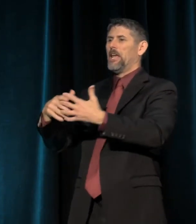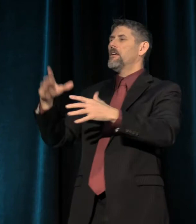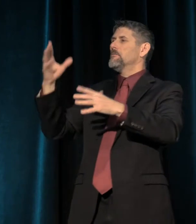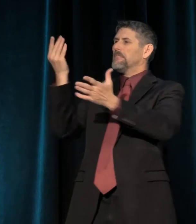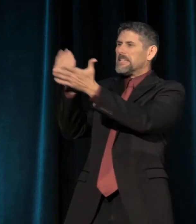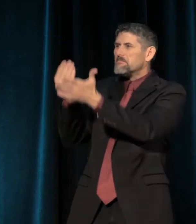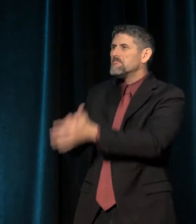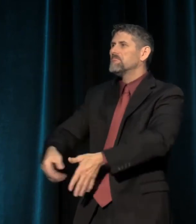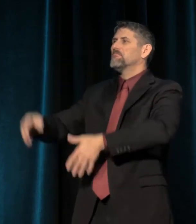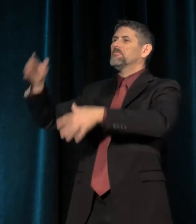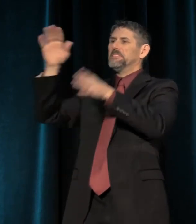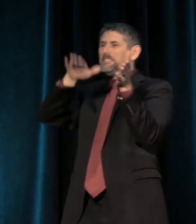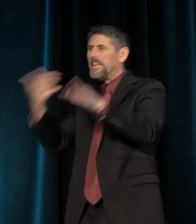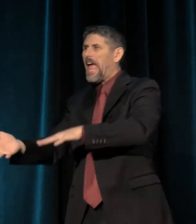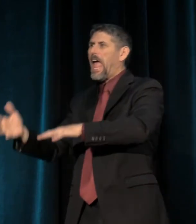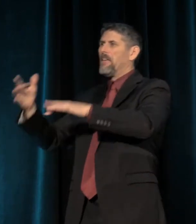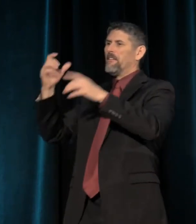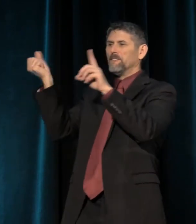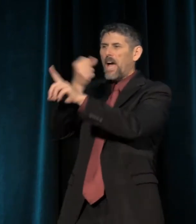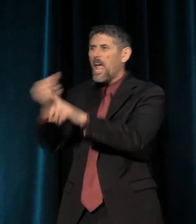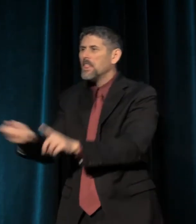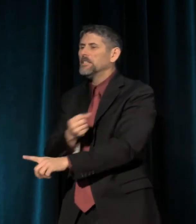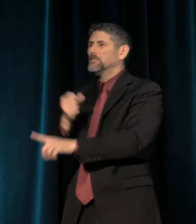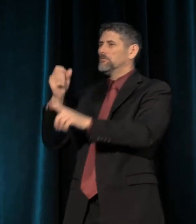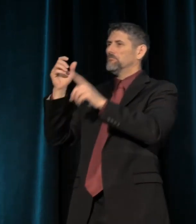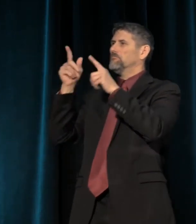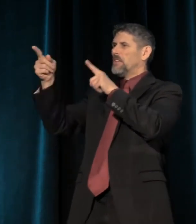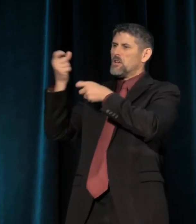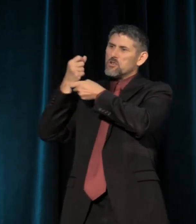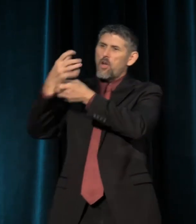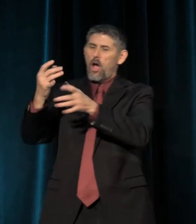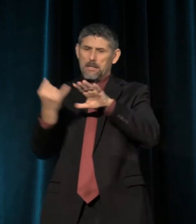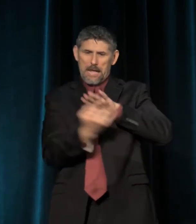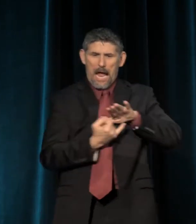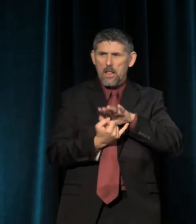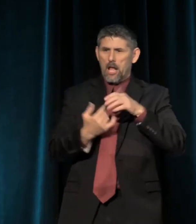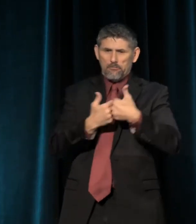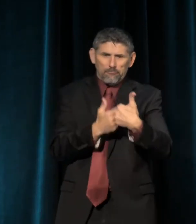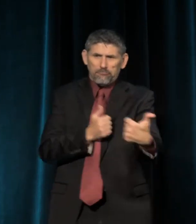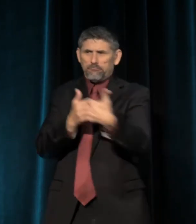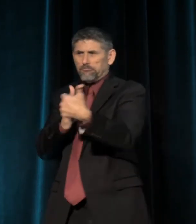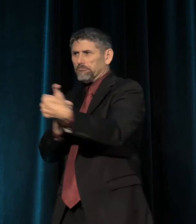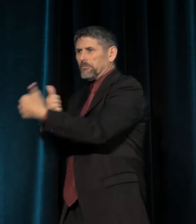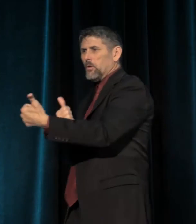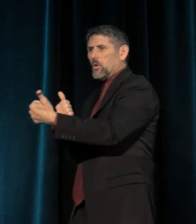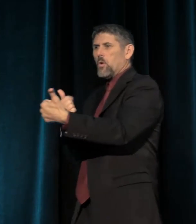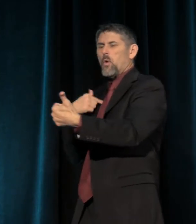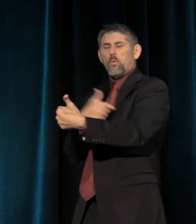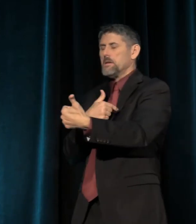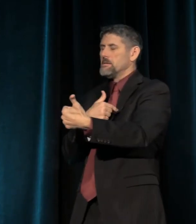against the machines that breed isolation and division amongst us, we choose to engage.